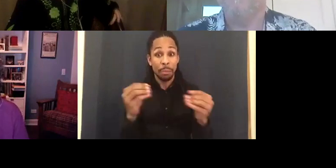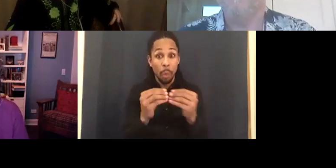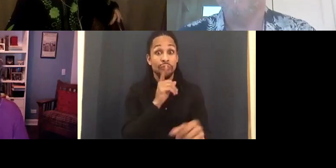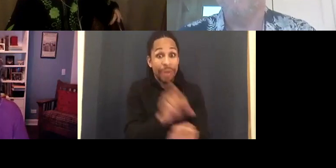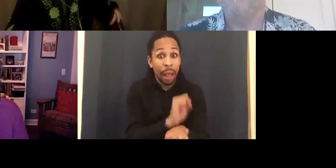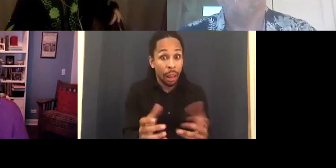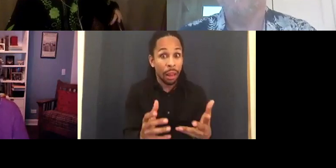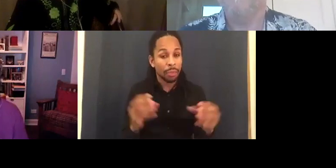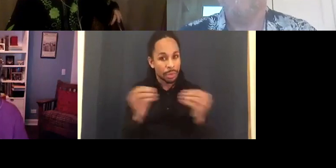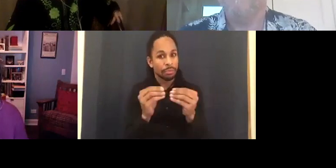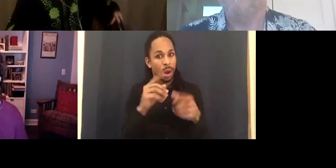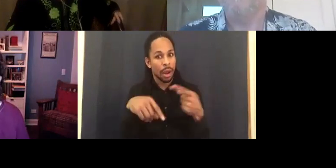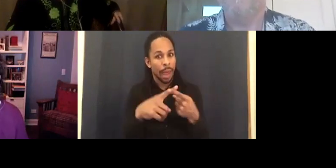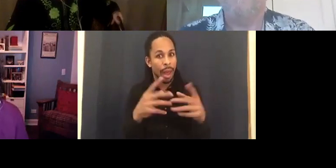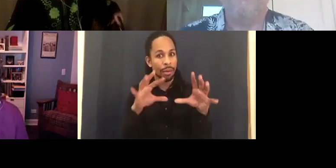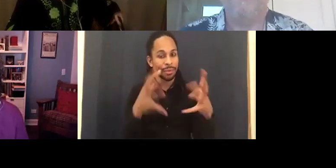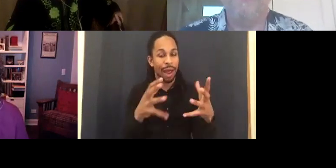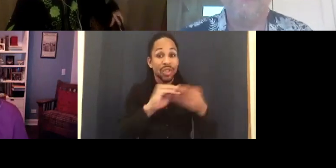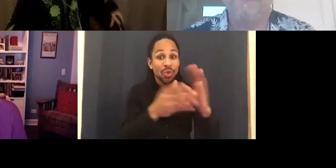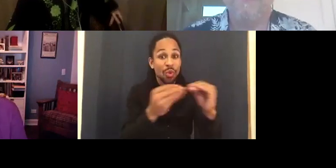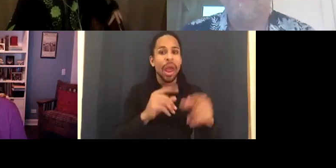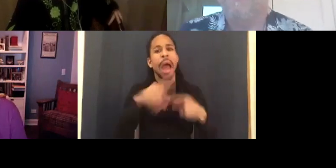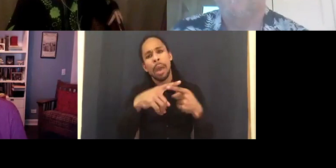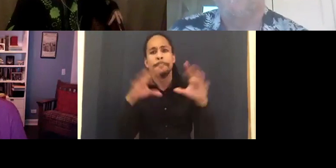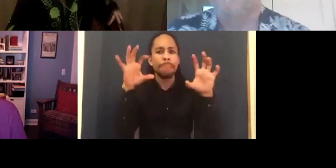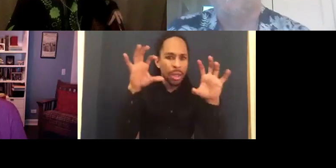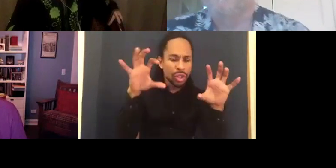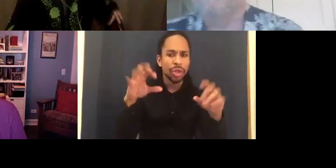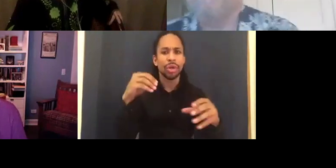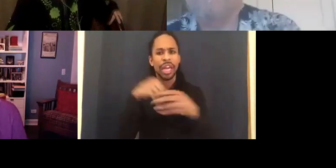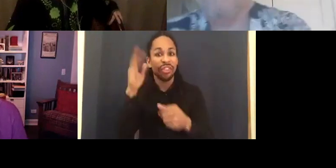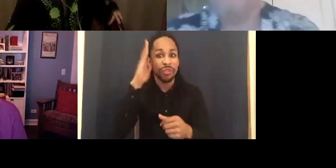Even though it was about a monster in the future where you couldn't make noise.